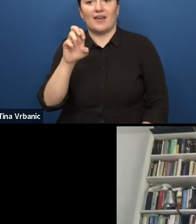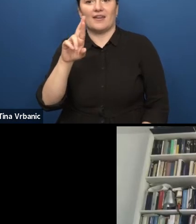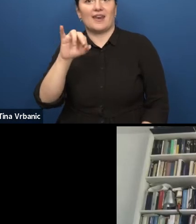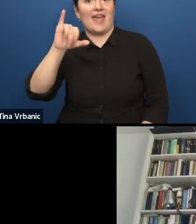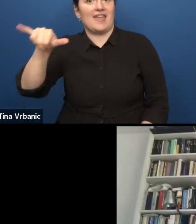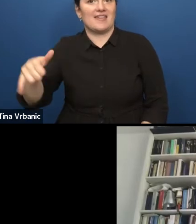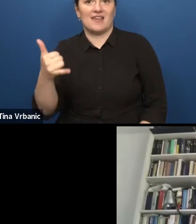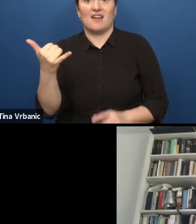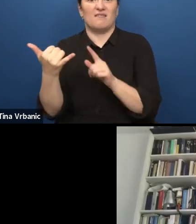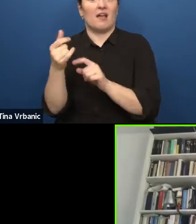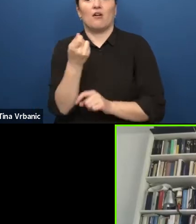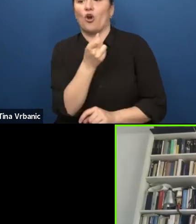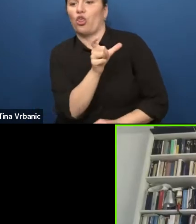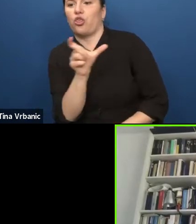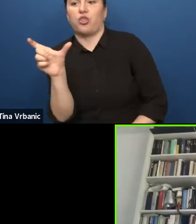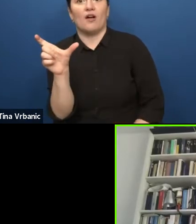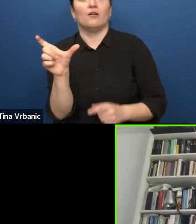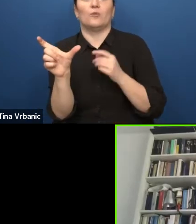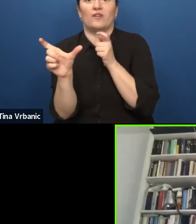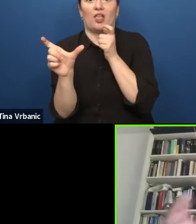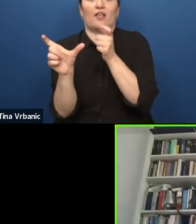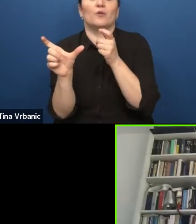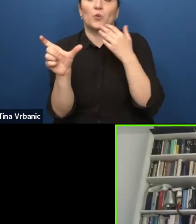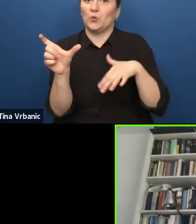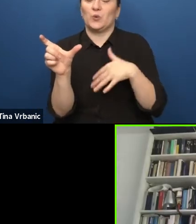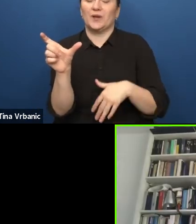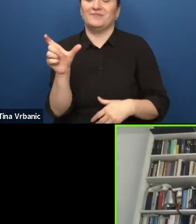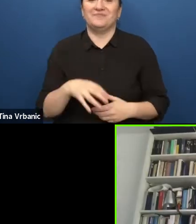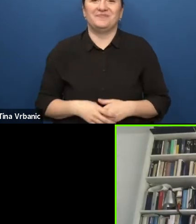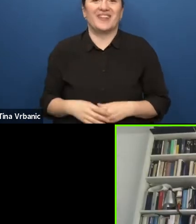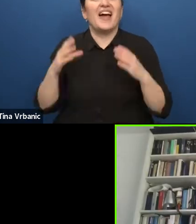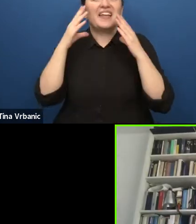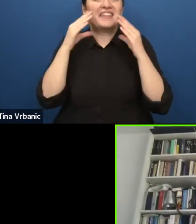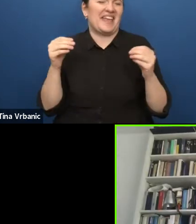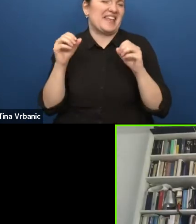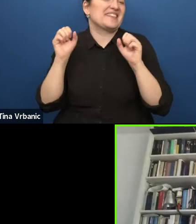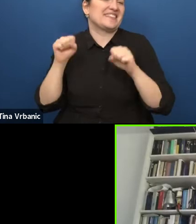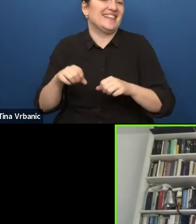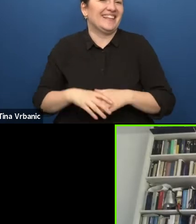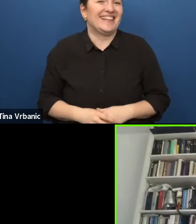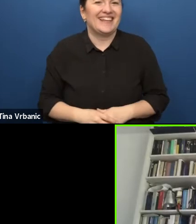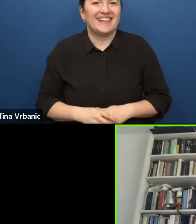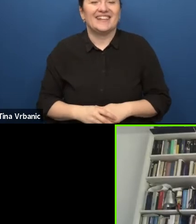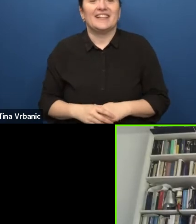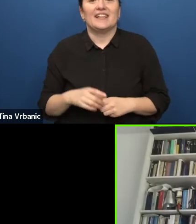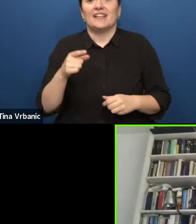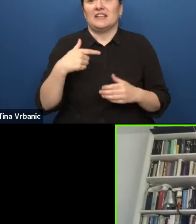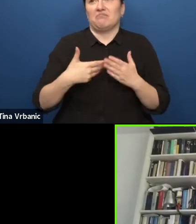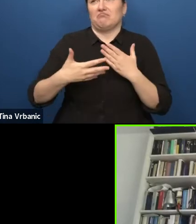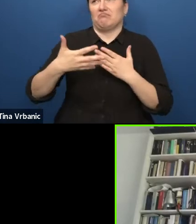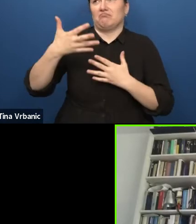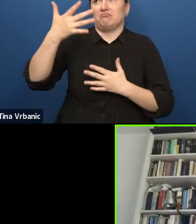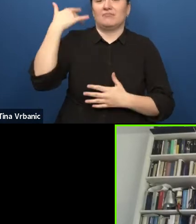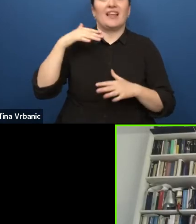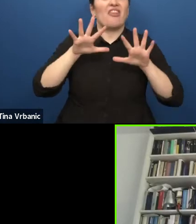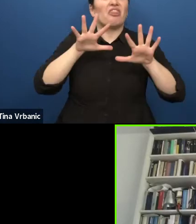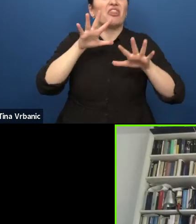Okay. It must have been about 10 years ago that I first heard about ETC.